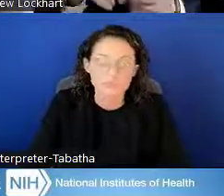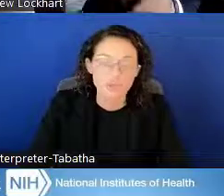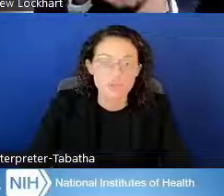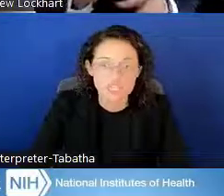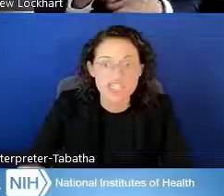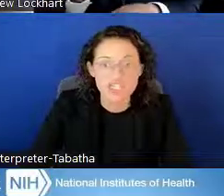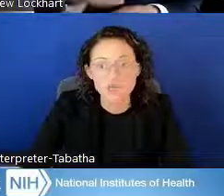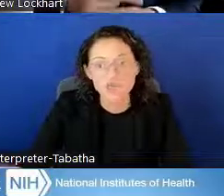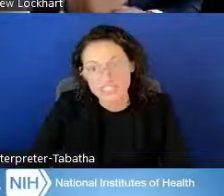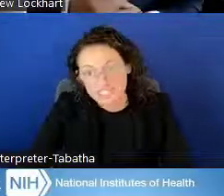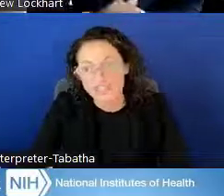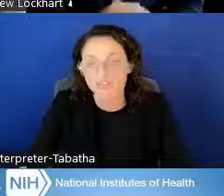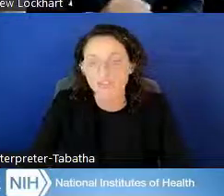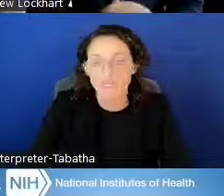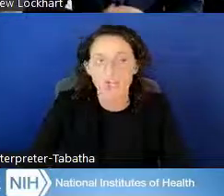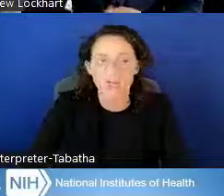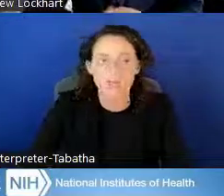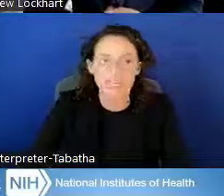for you to continue receiving the LRP.